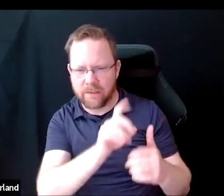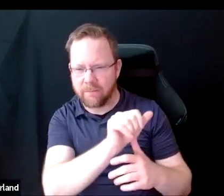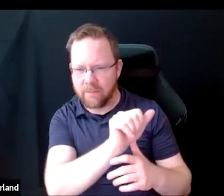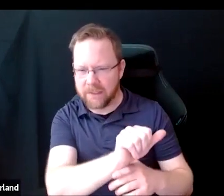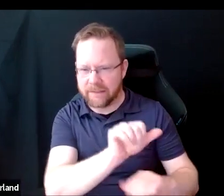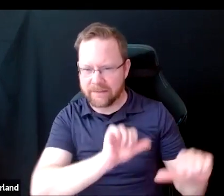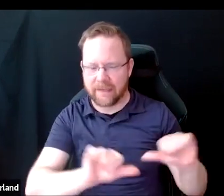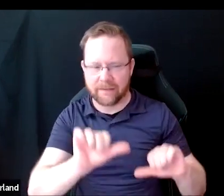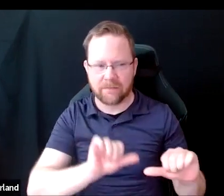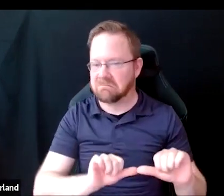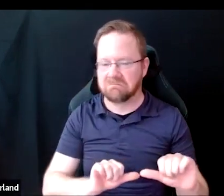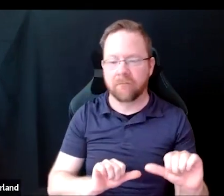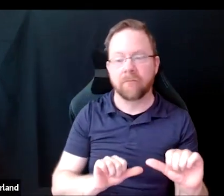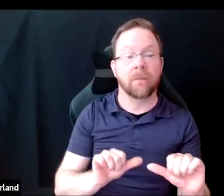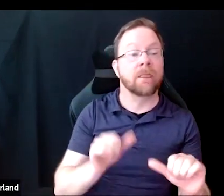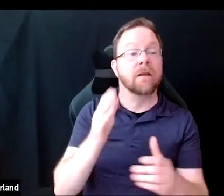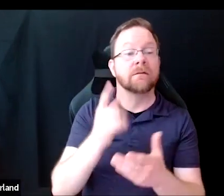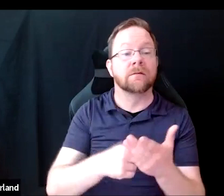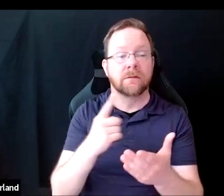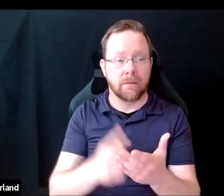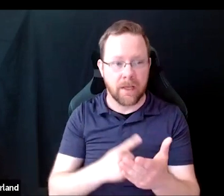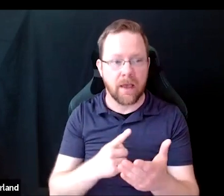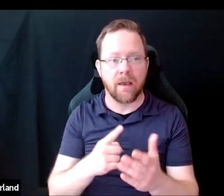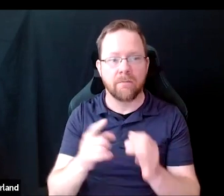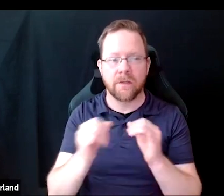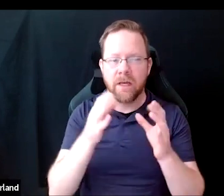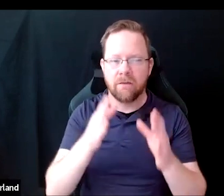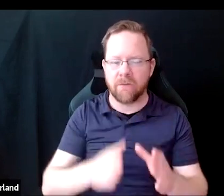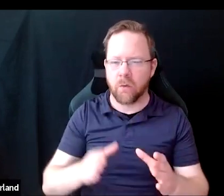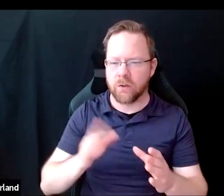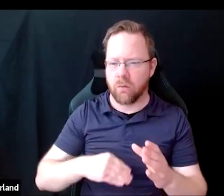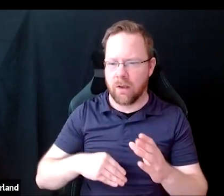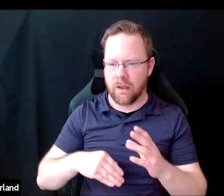We know that in some cases, interviewers make subconscious judgments about capability